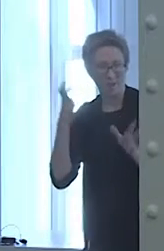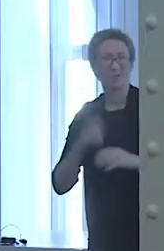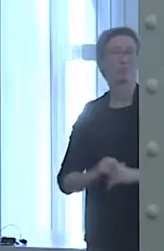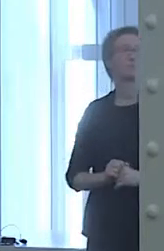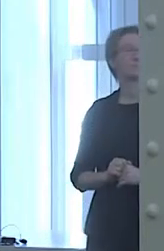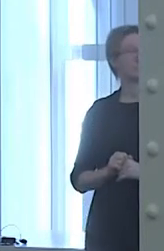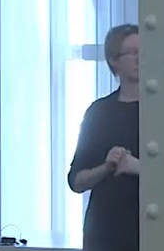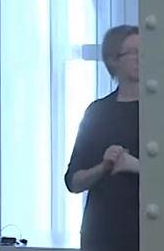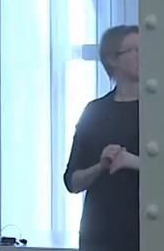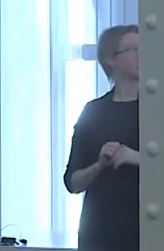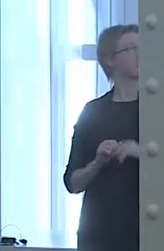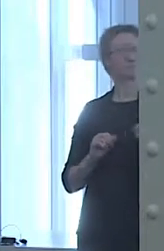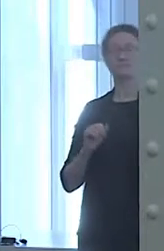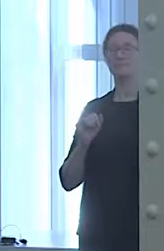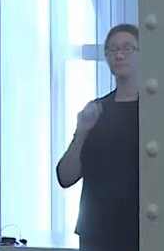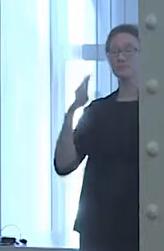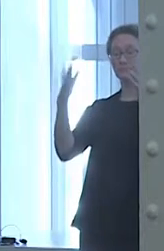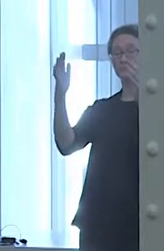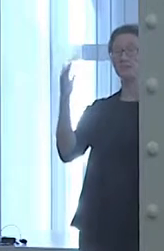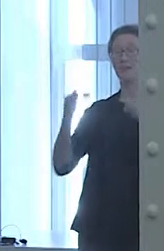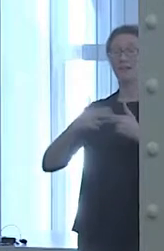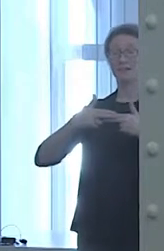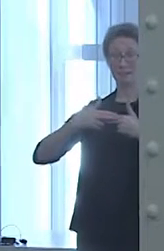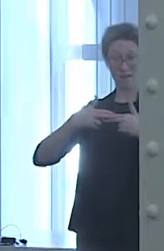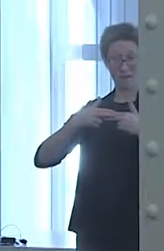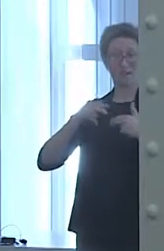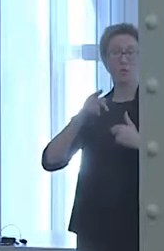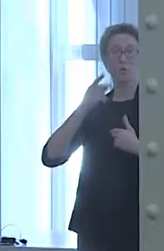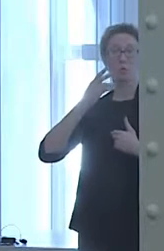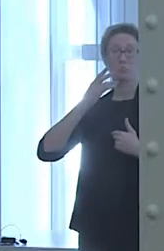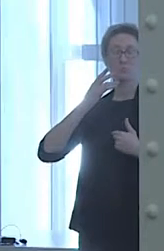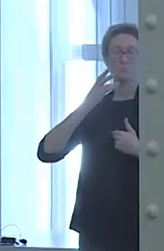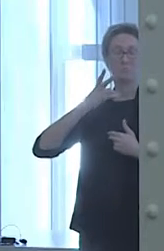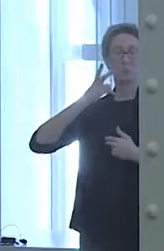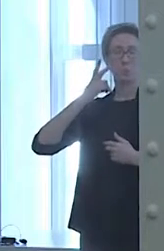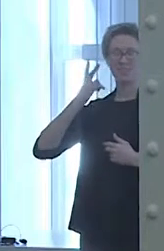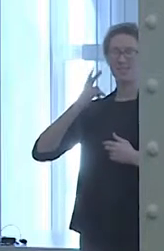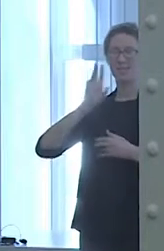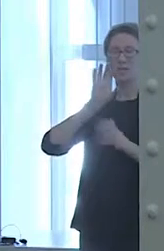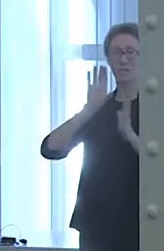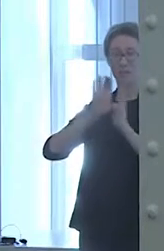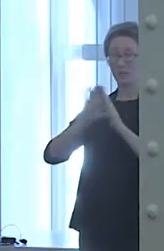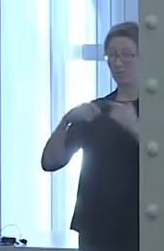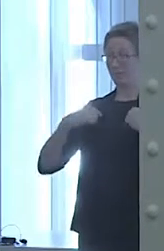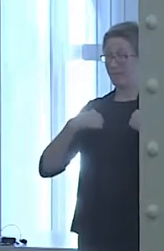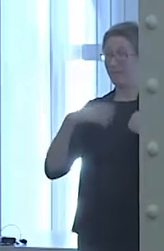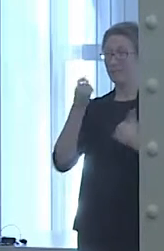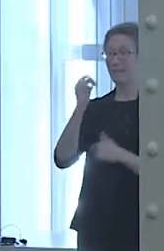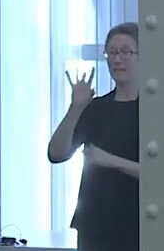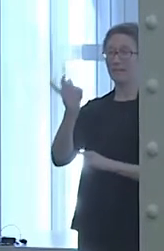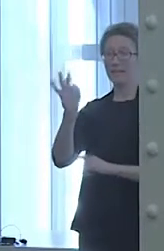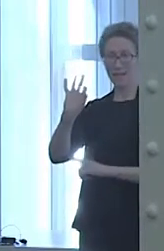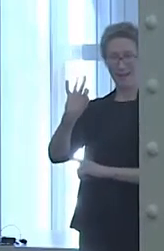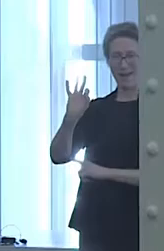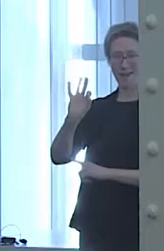On this next slide, you will see a picture of me in my 1989 New Kids On the Block Nightgown.